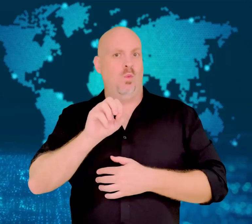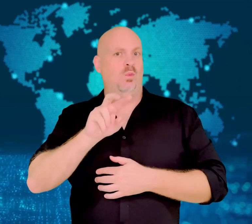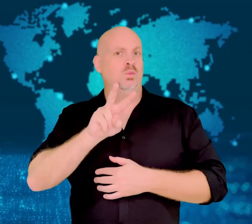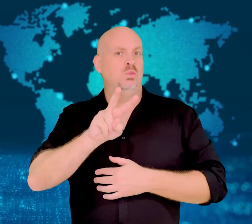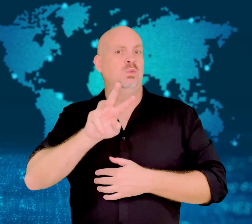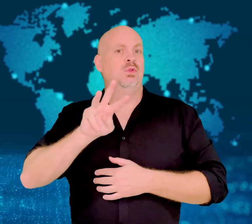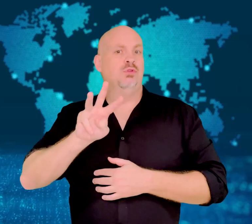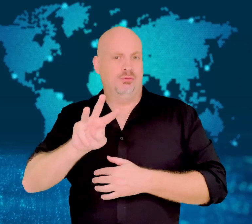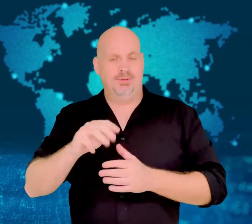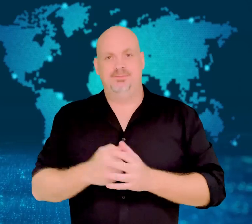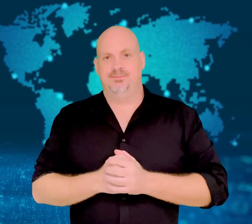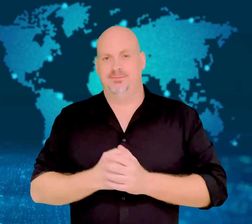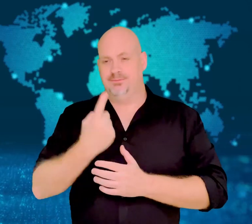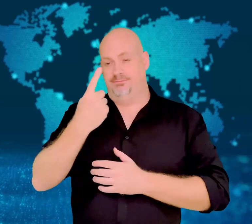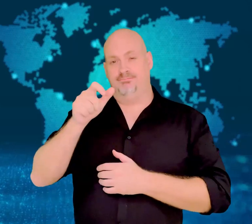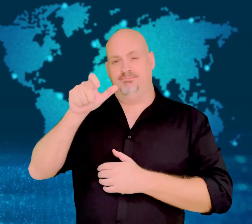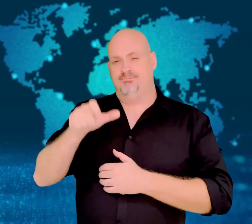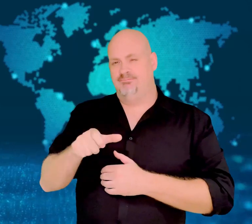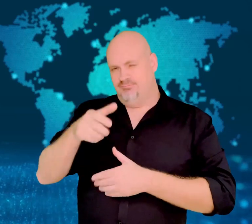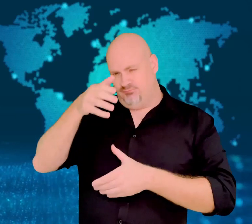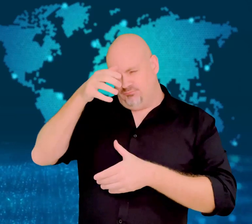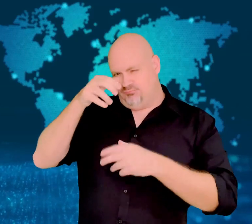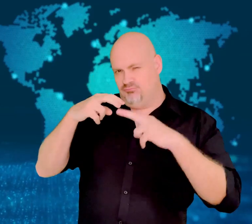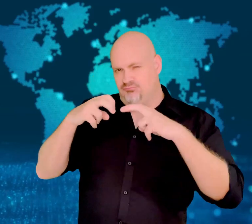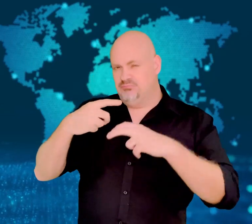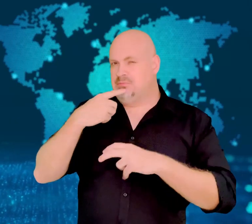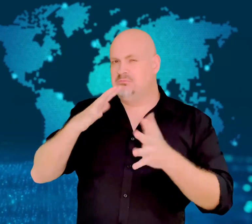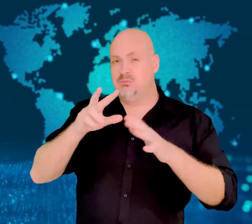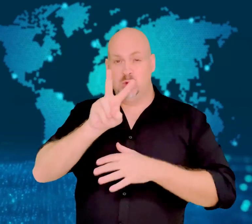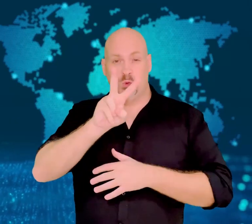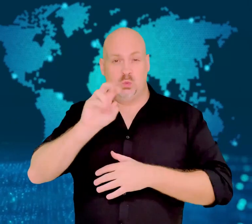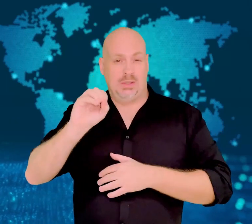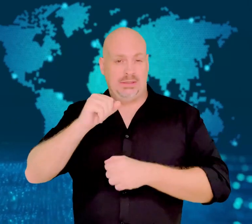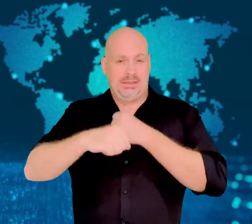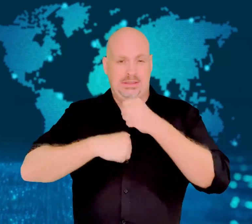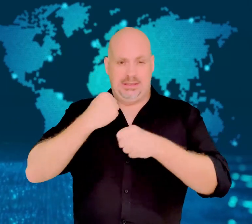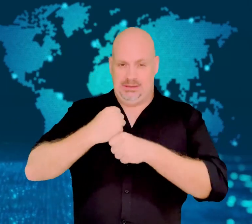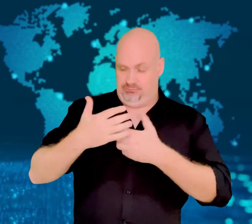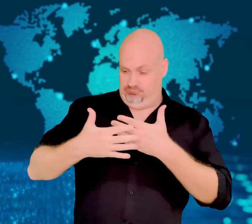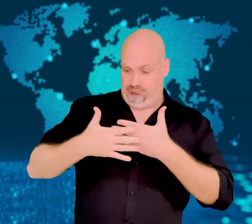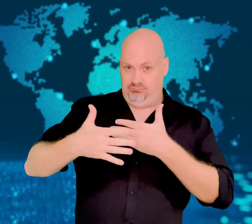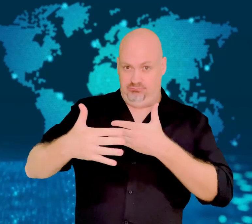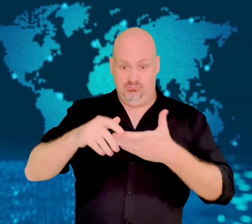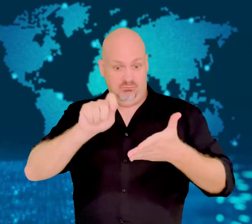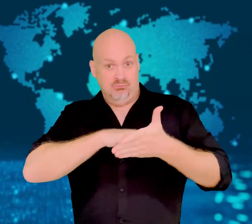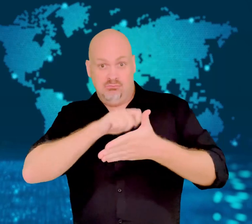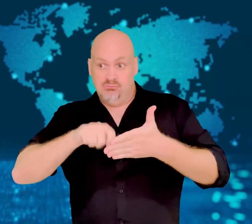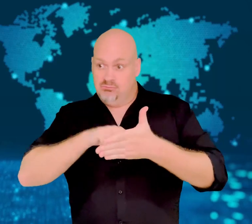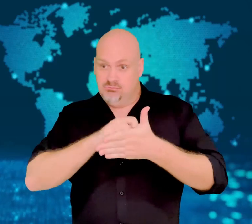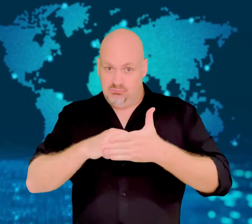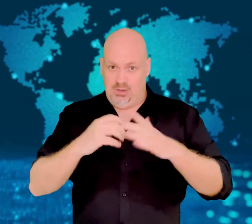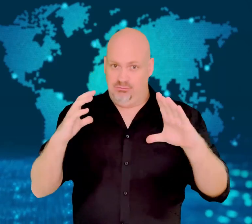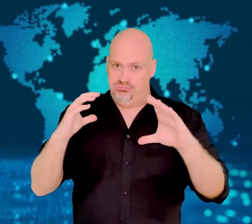One expert estimates that over the next 20 years, the bans that are in